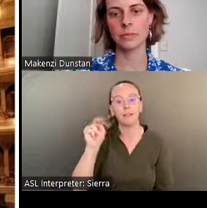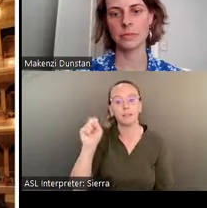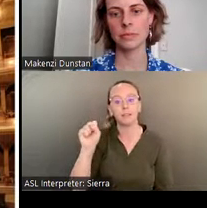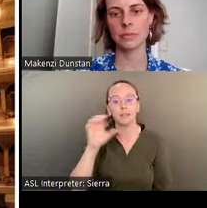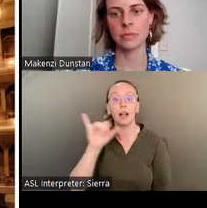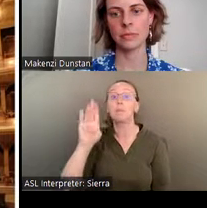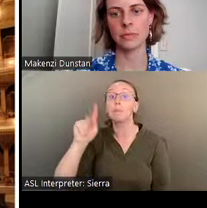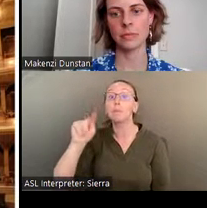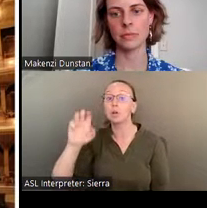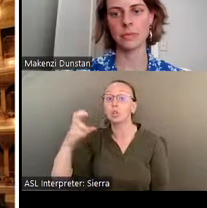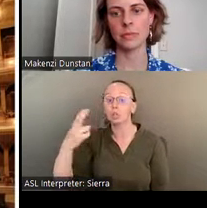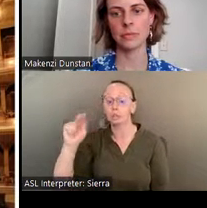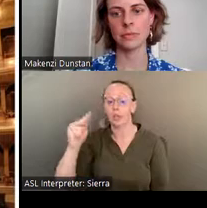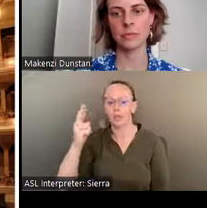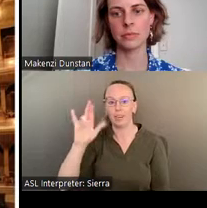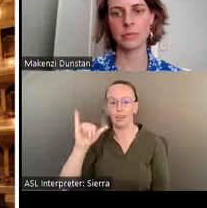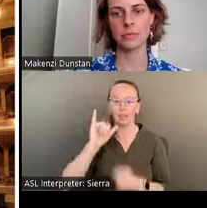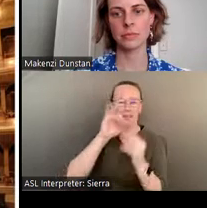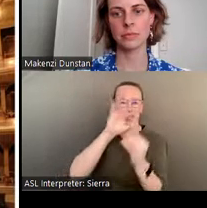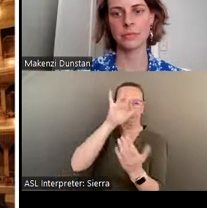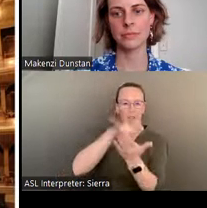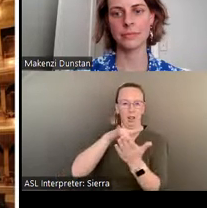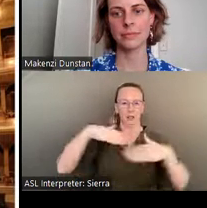I'll talk a little bit more about Butch later.